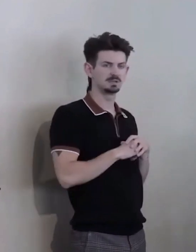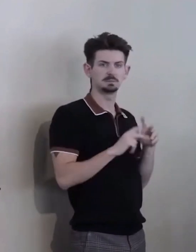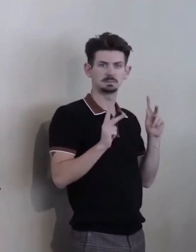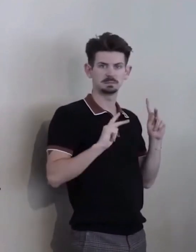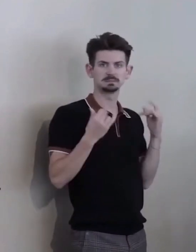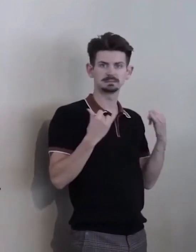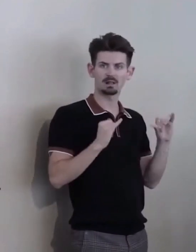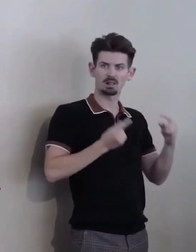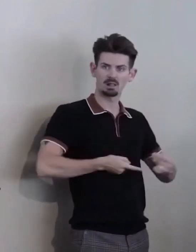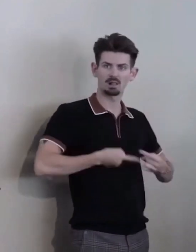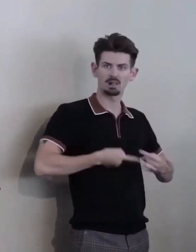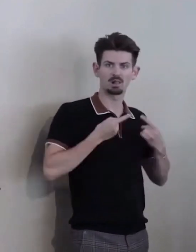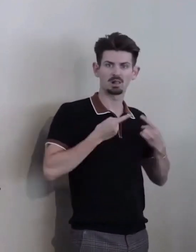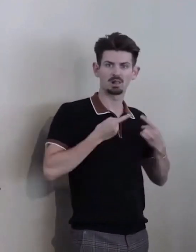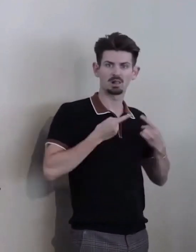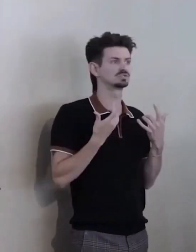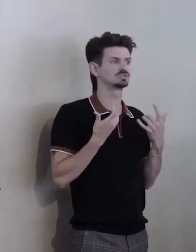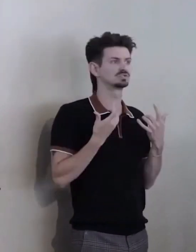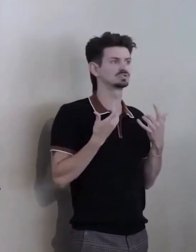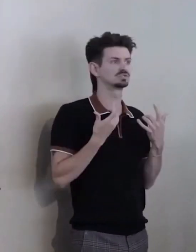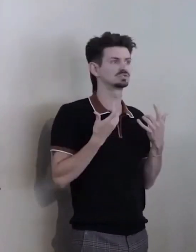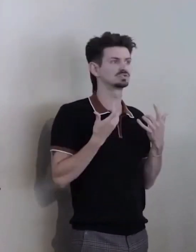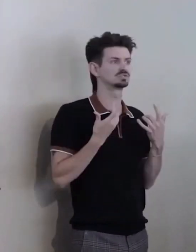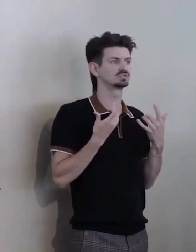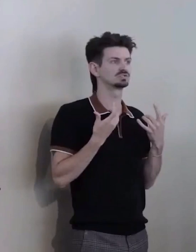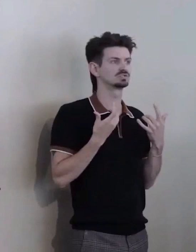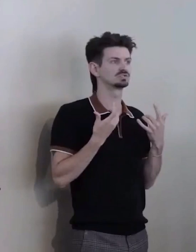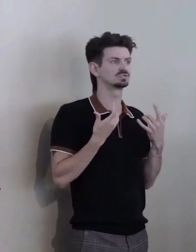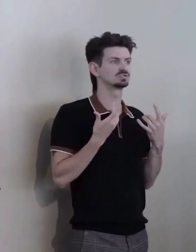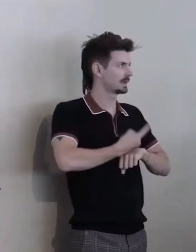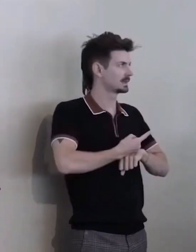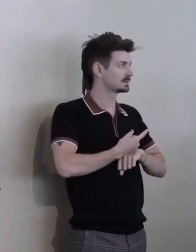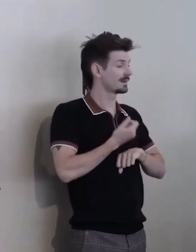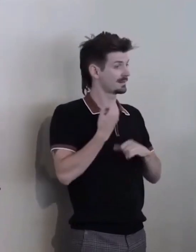But the fact that there is a bill that we can enforce and there is a fact